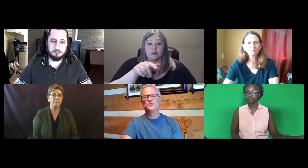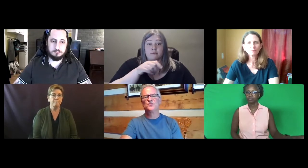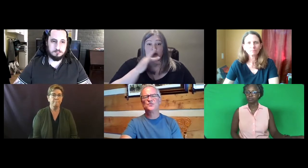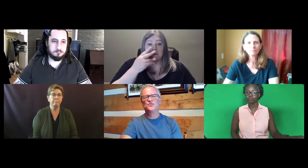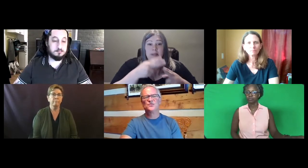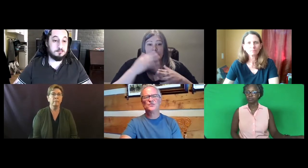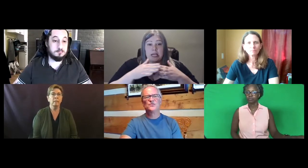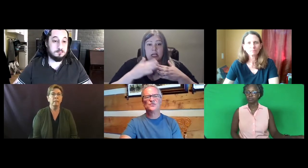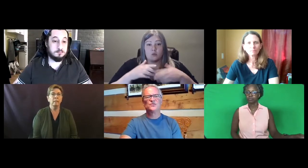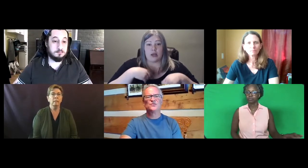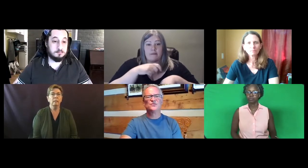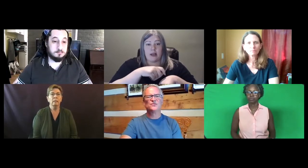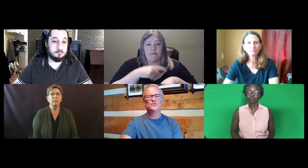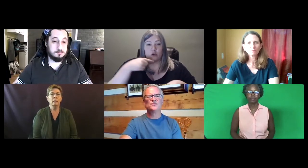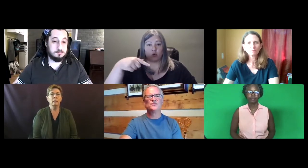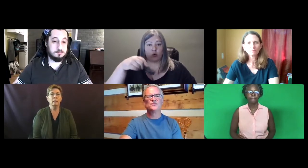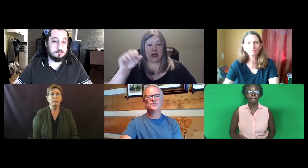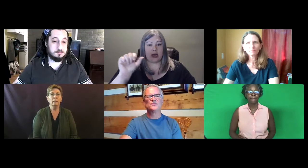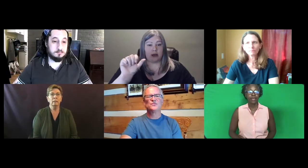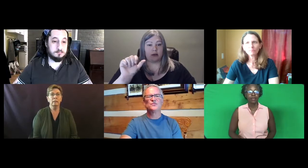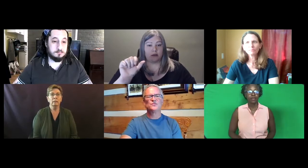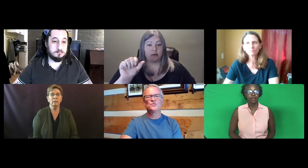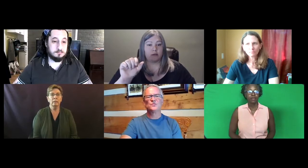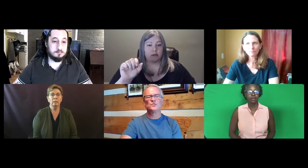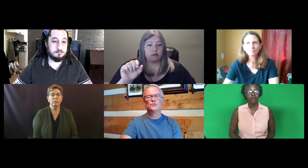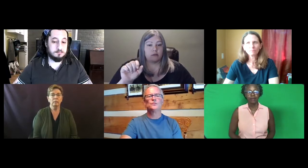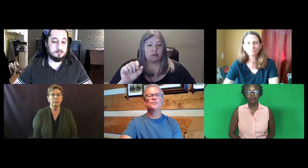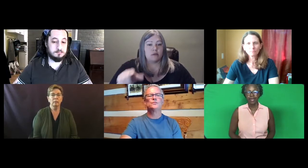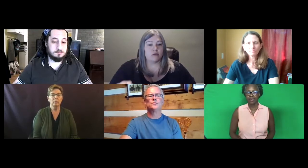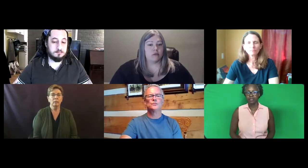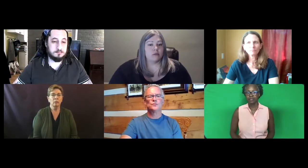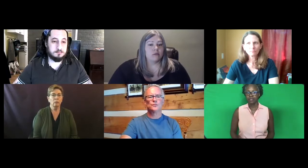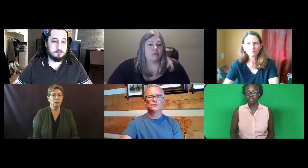us. Katie: And this is Katie.